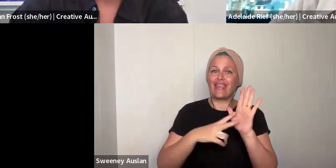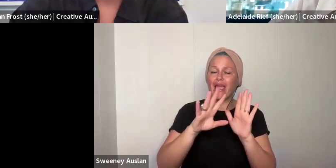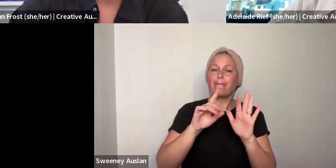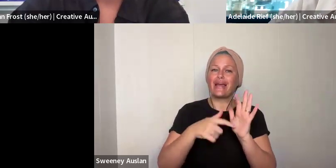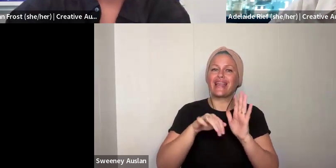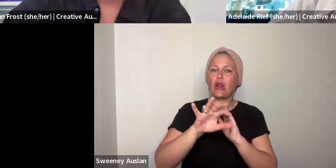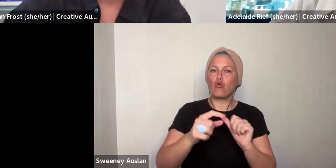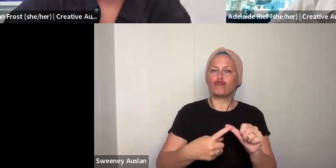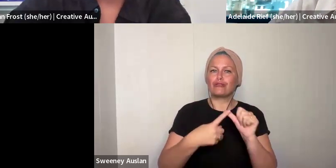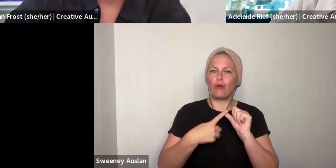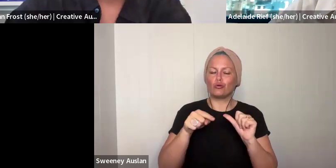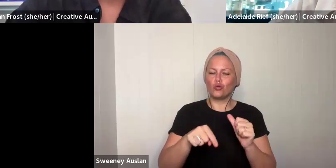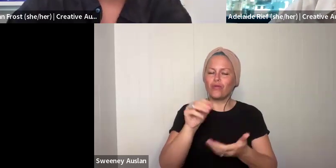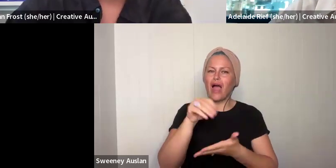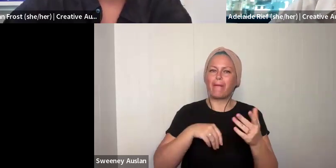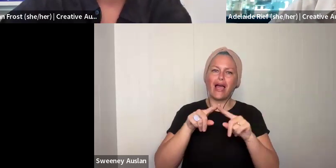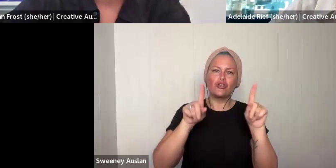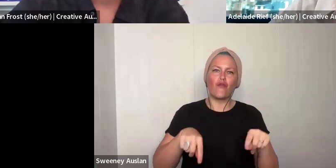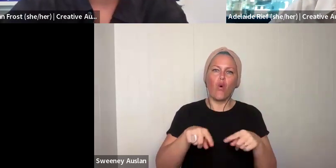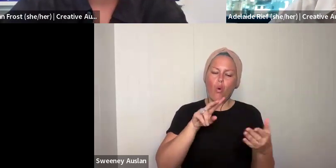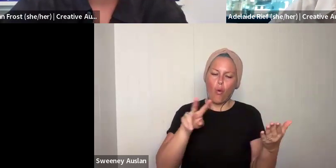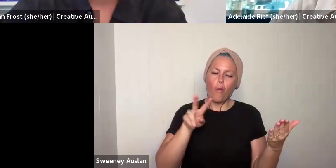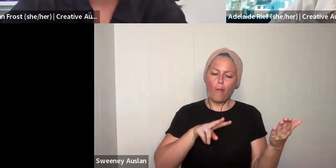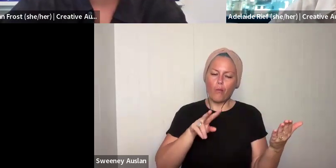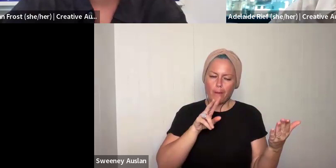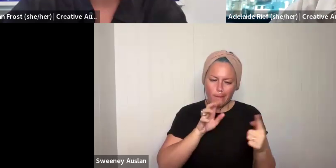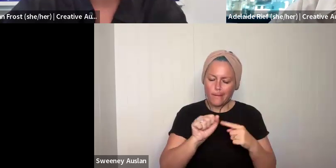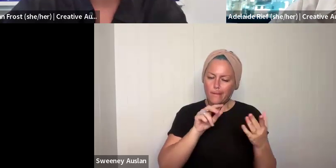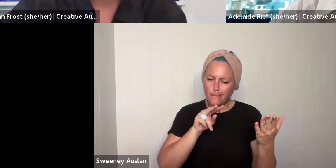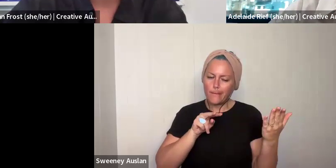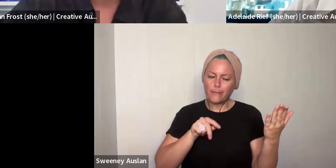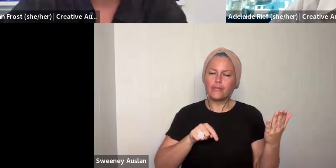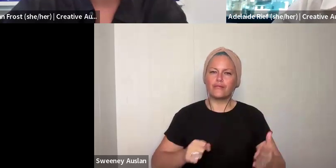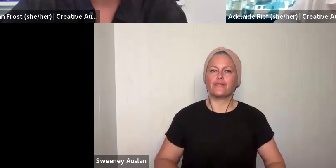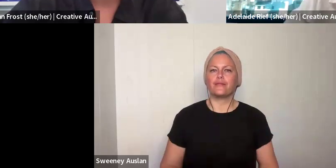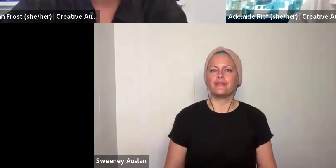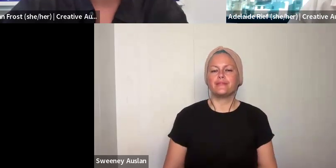opportunities, but it is important for us that you can demonstrate that you are still really